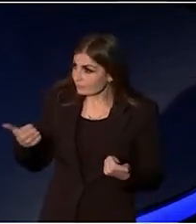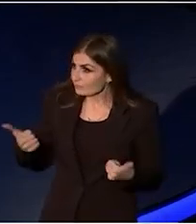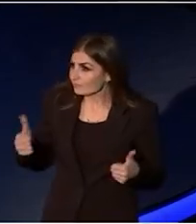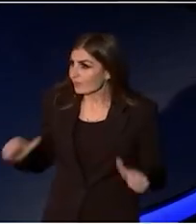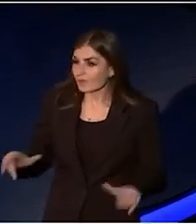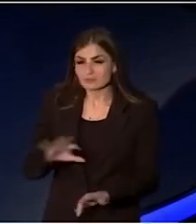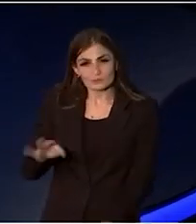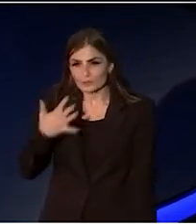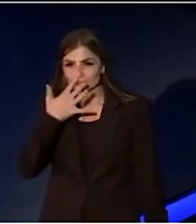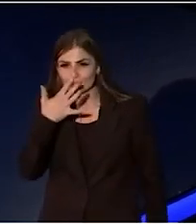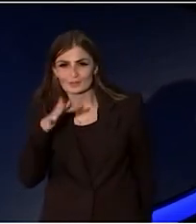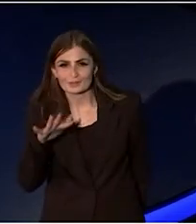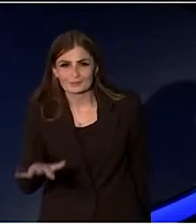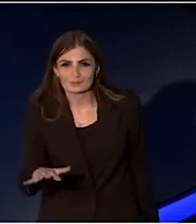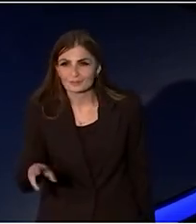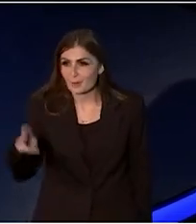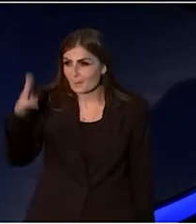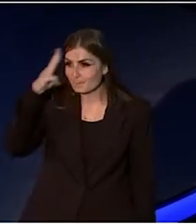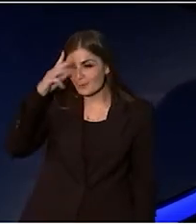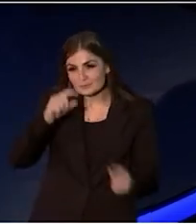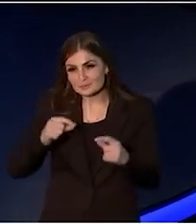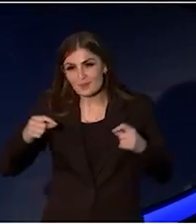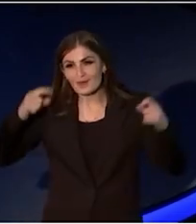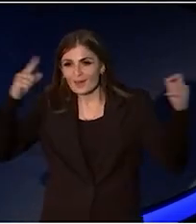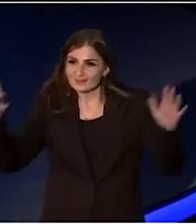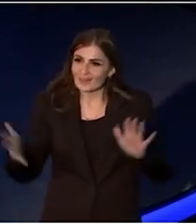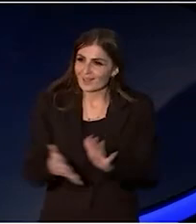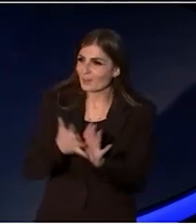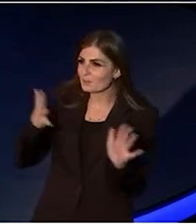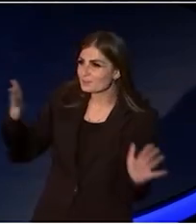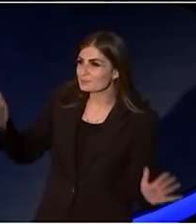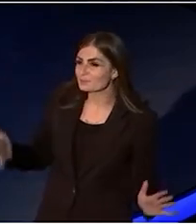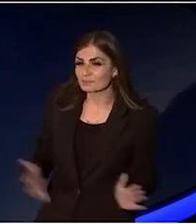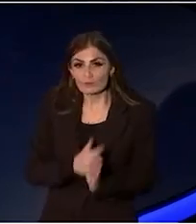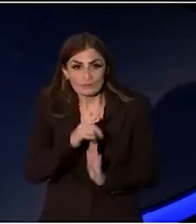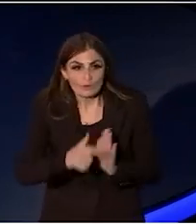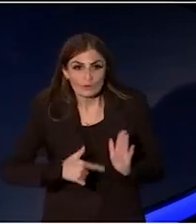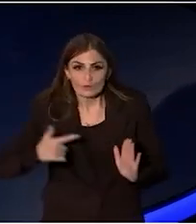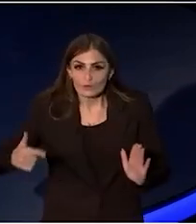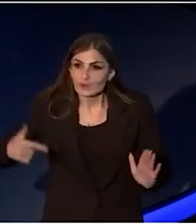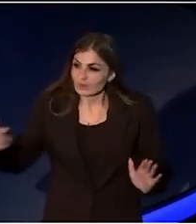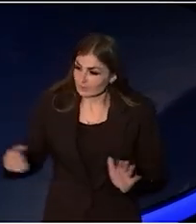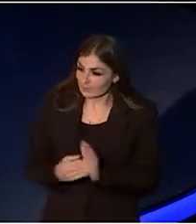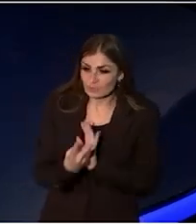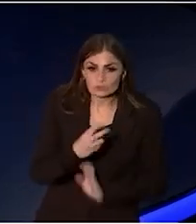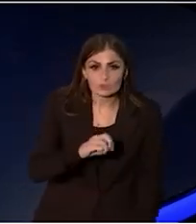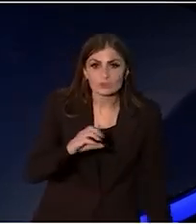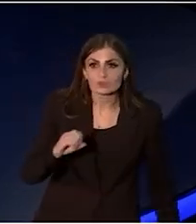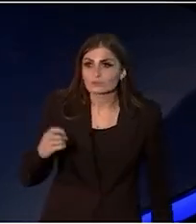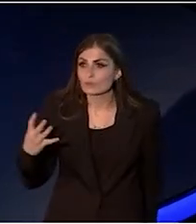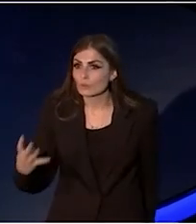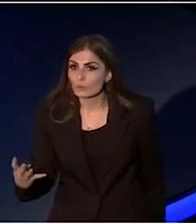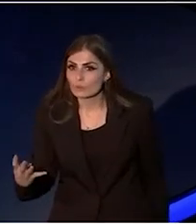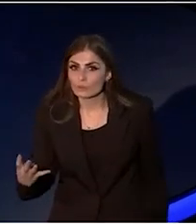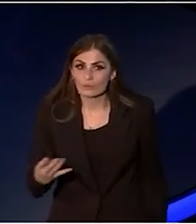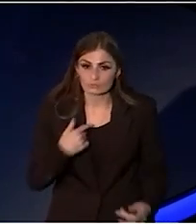and mum's smile is forever pistachio green. And it is 2004 and everyone, even my dad,